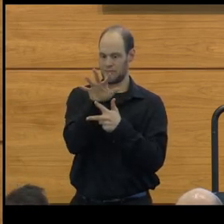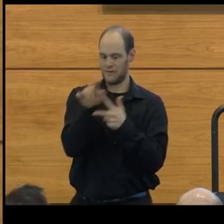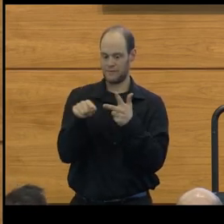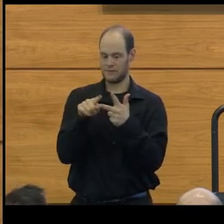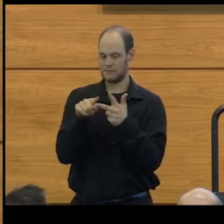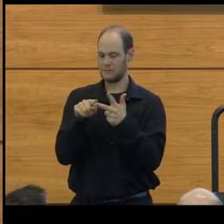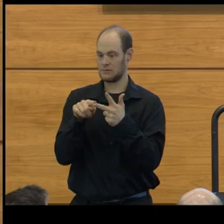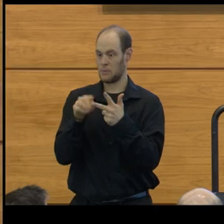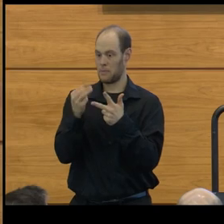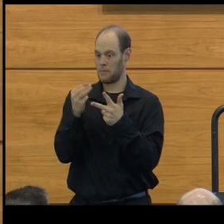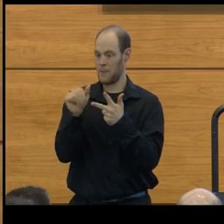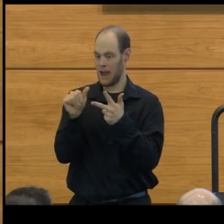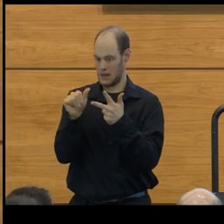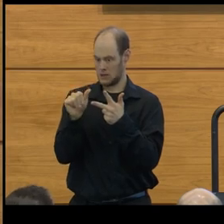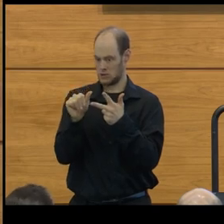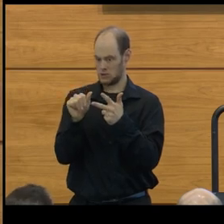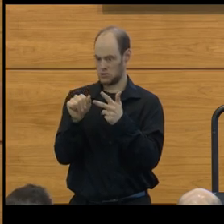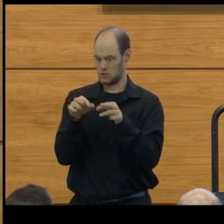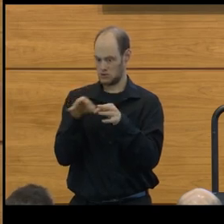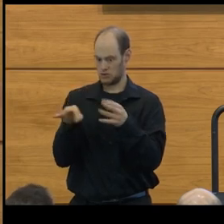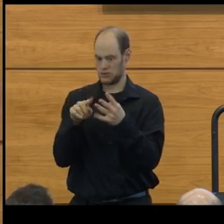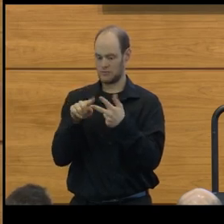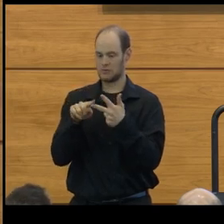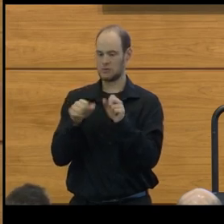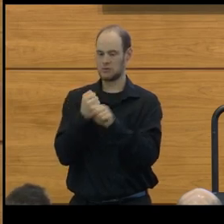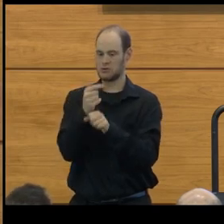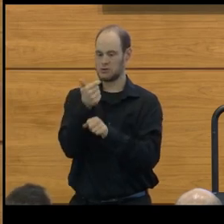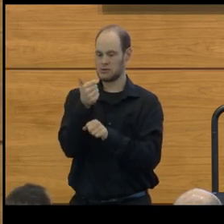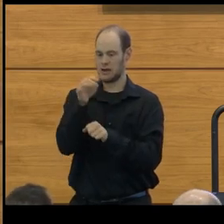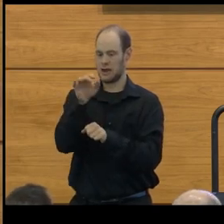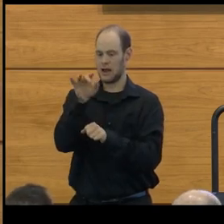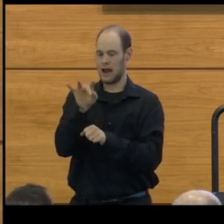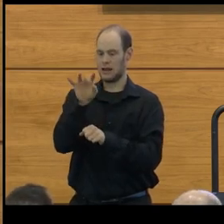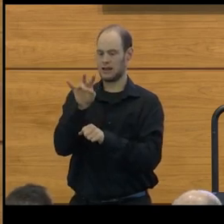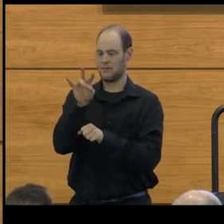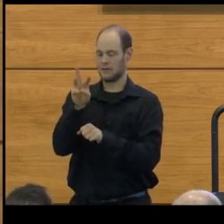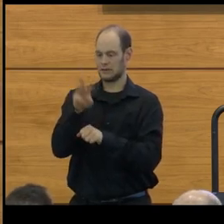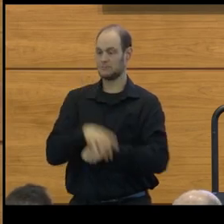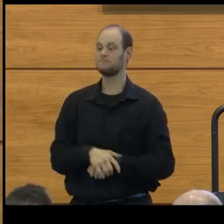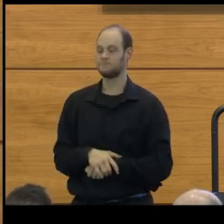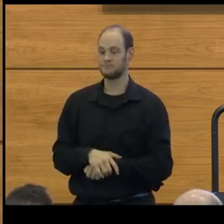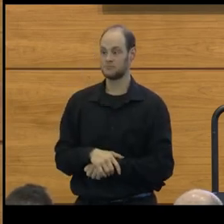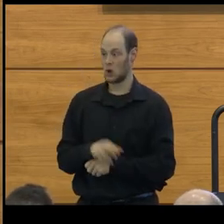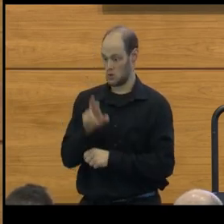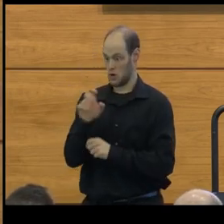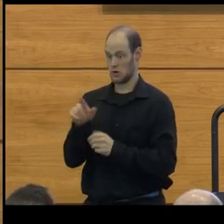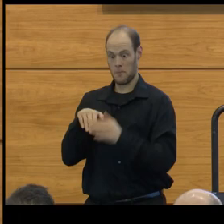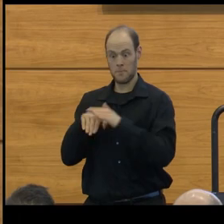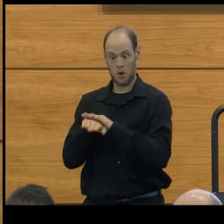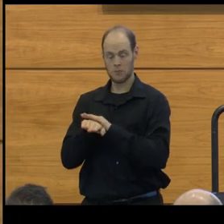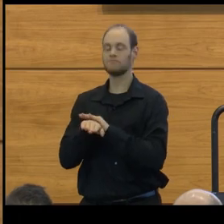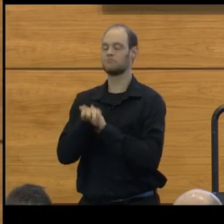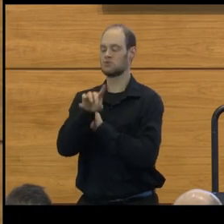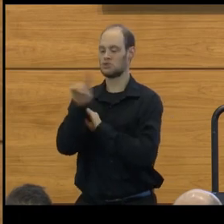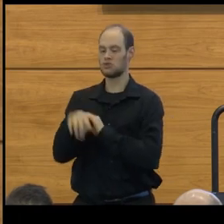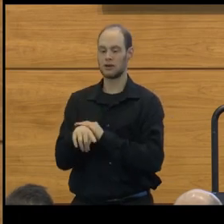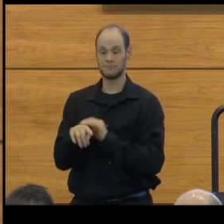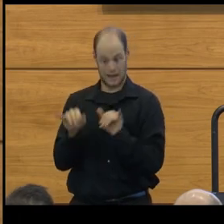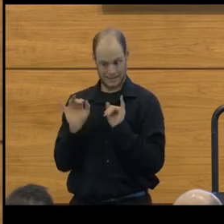and then a master of arts degree in 1876. Russell was born in Detroit and remained in Michigan